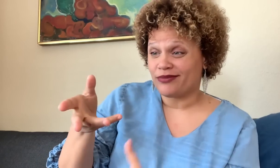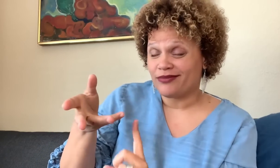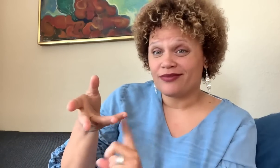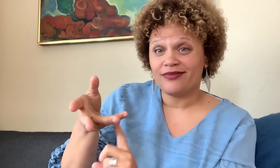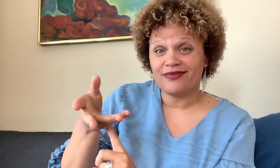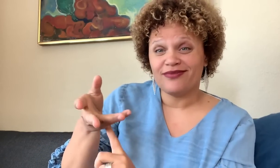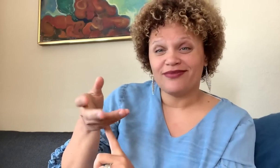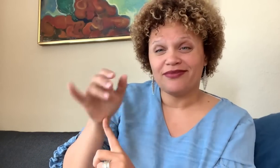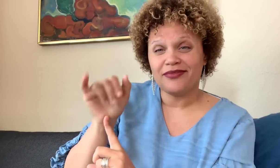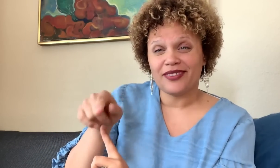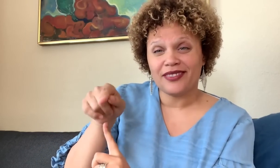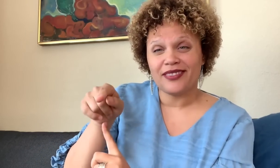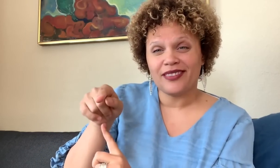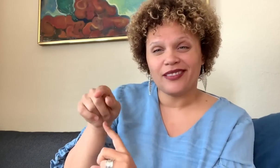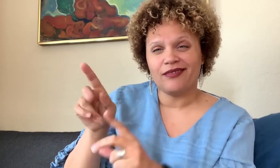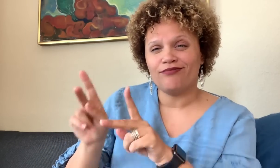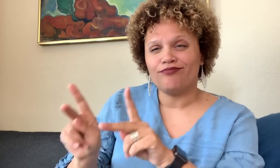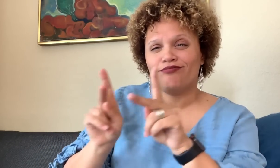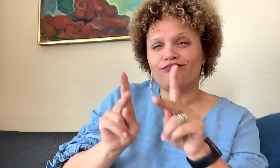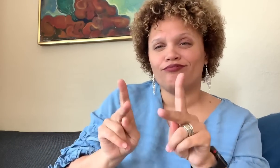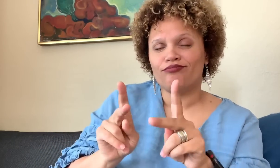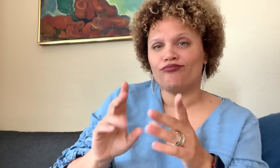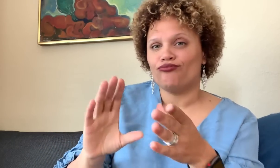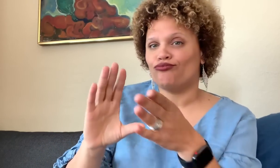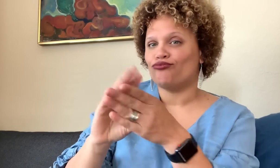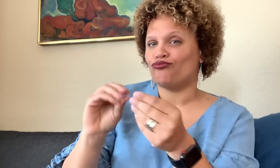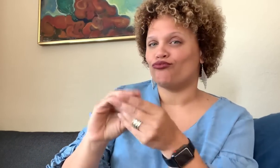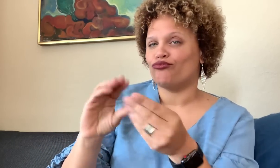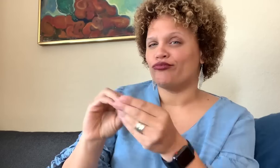This frisbee metaphor is a reference for someone who makes a racist comment.